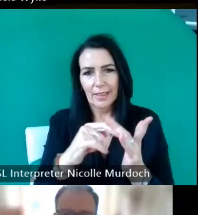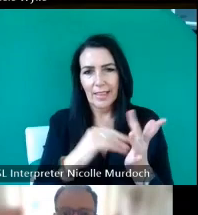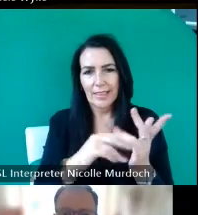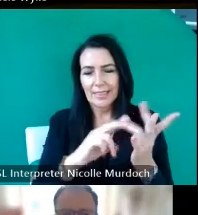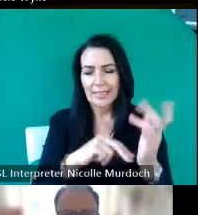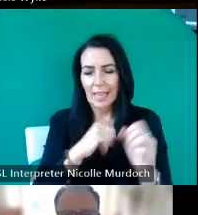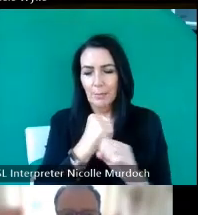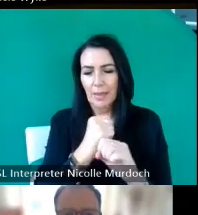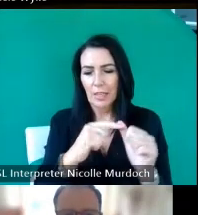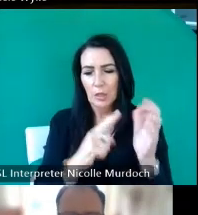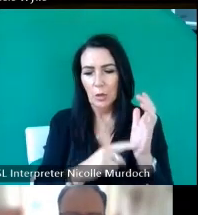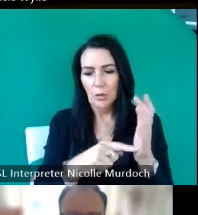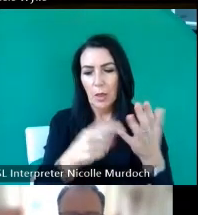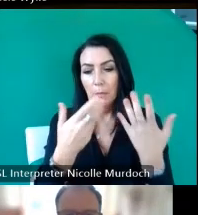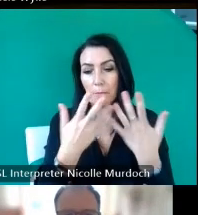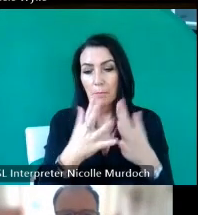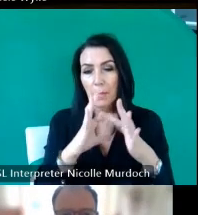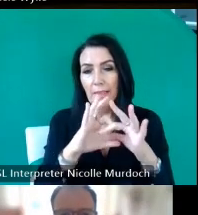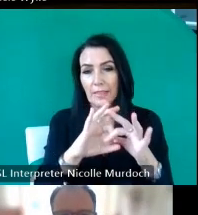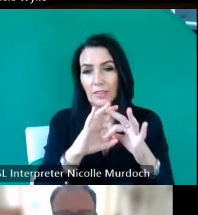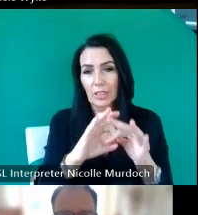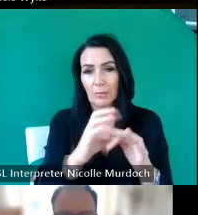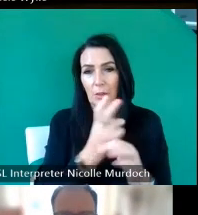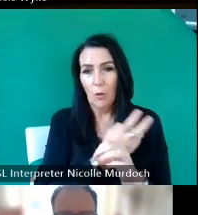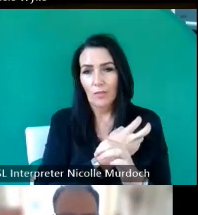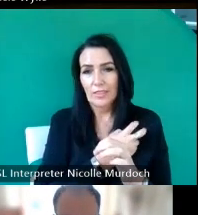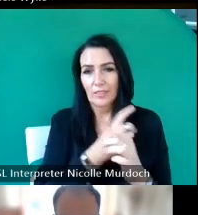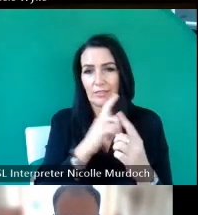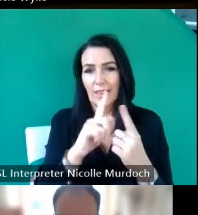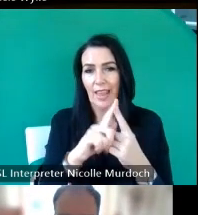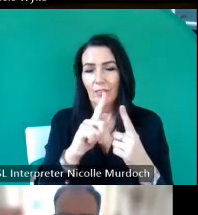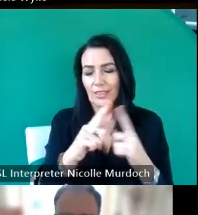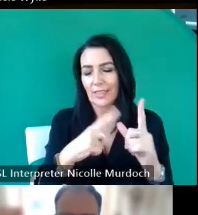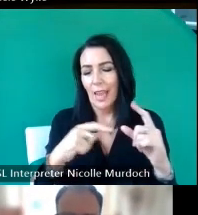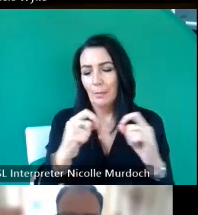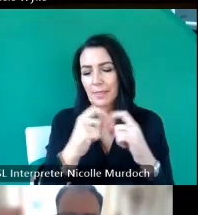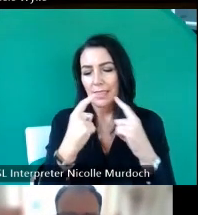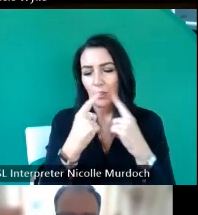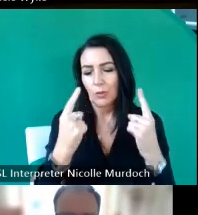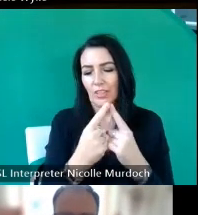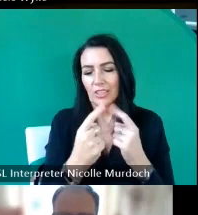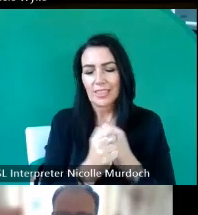engagement officer at the Elston Institute at the University of aberin um we are a a center